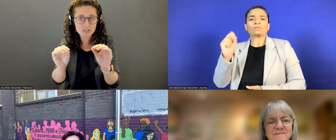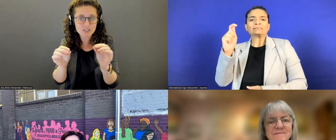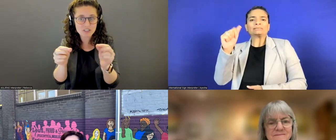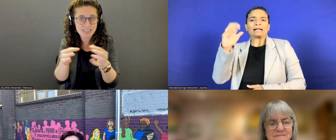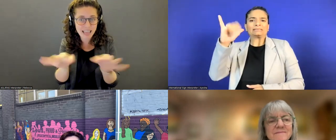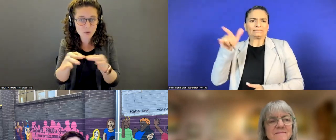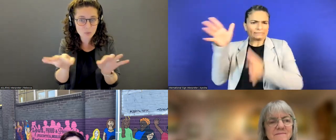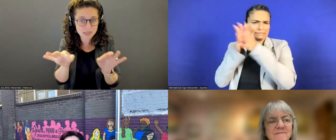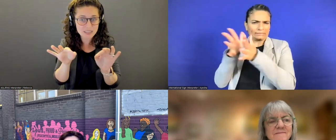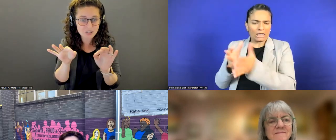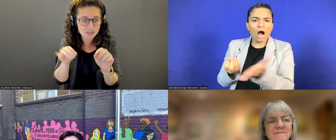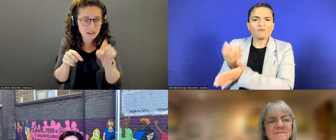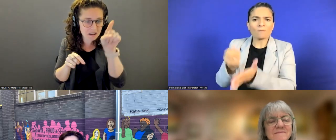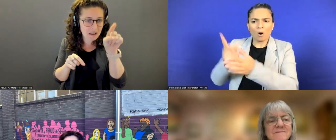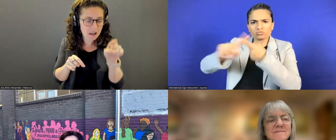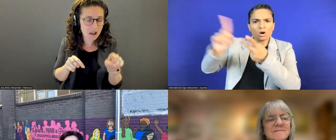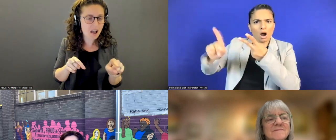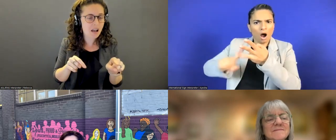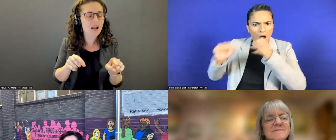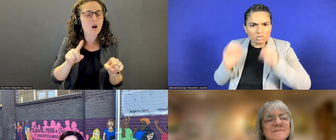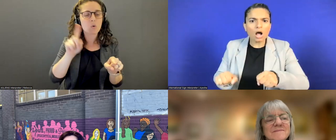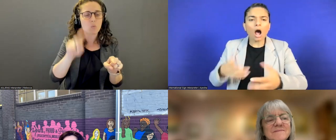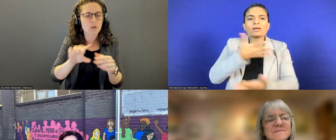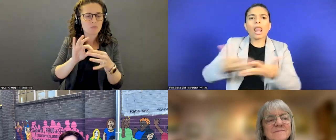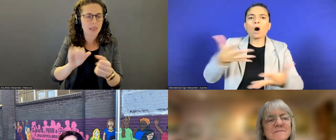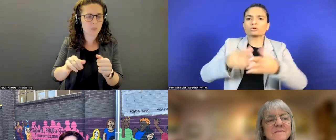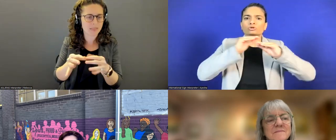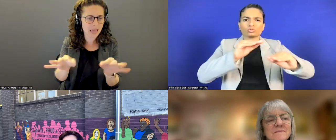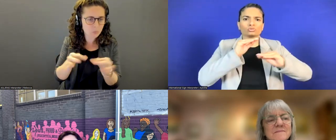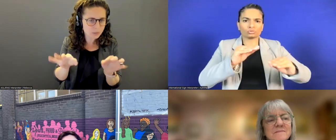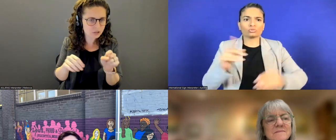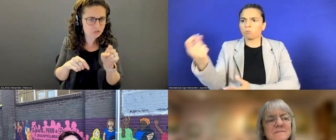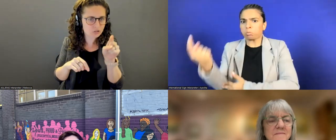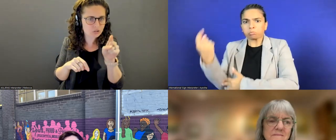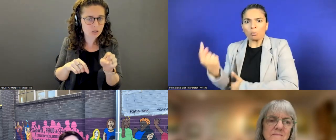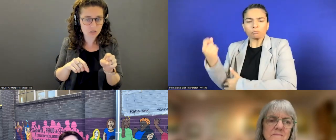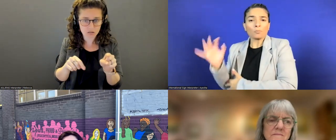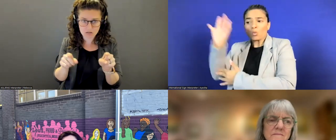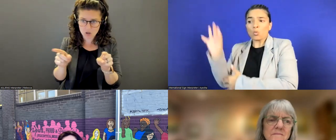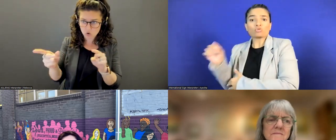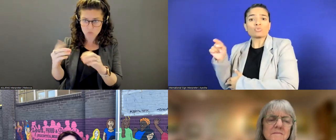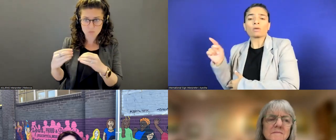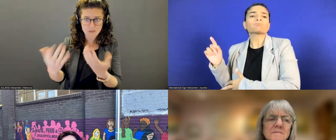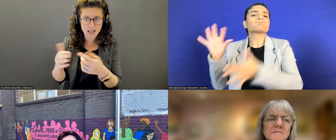So some of the questions that people responded to that were, you know, is there some training involved to teach?